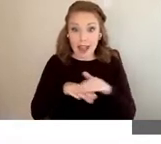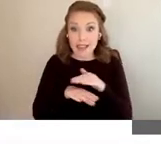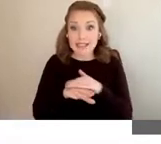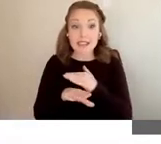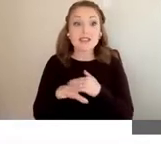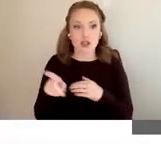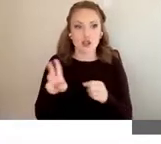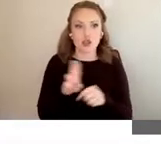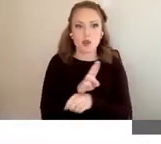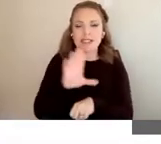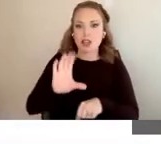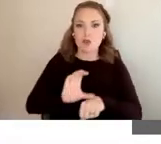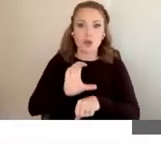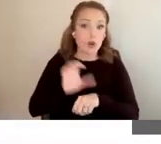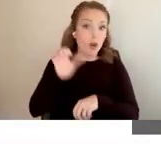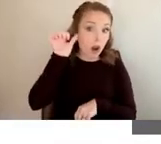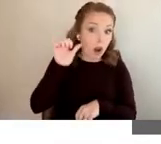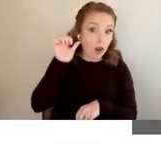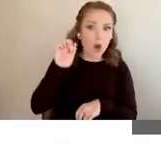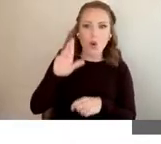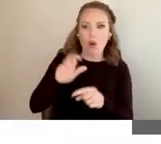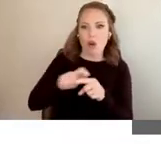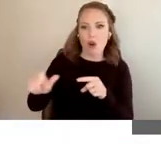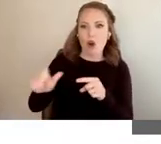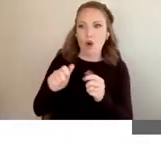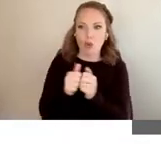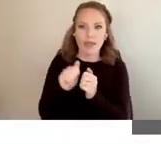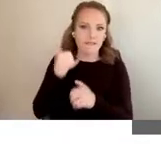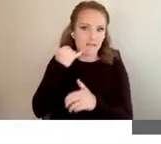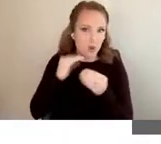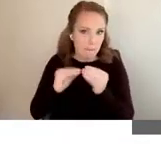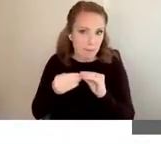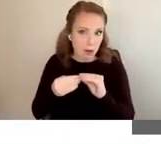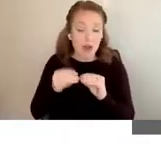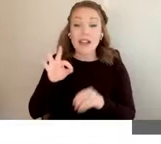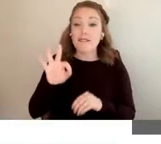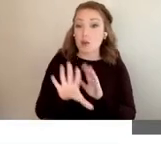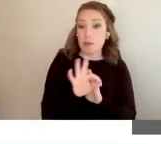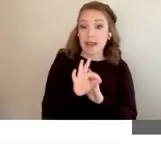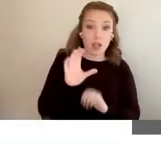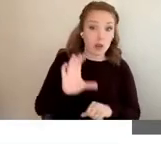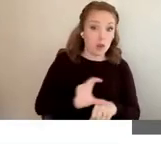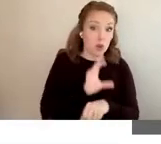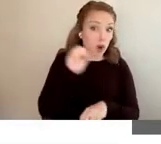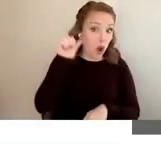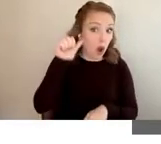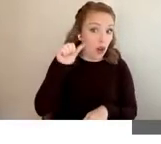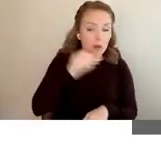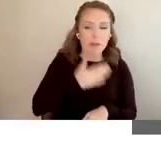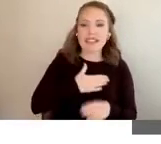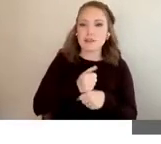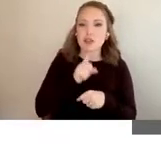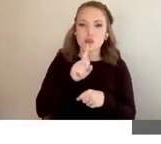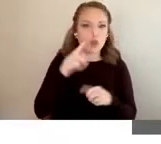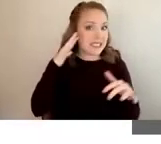audio, or by calling in by phone, if you select computer audio, please make sure your speakers are turned on or your